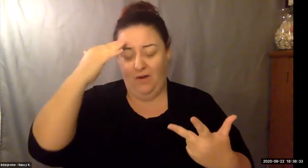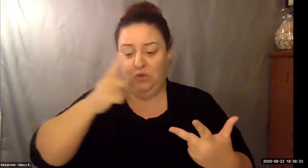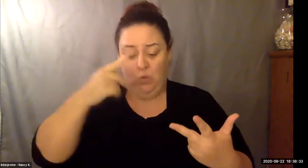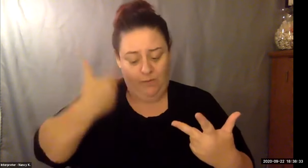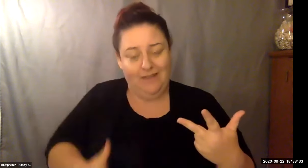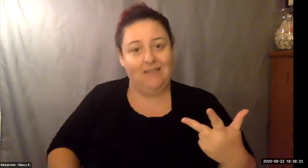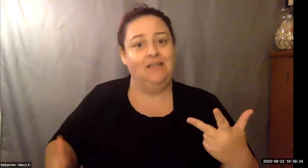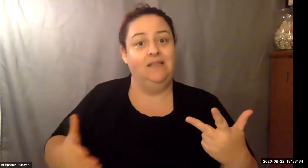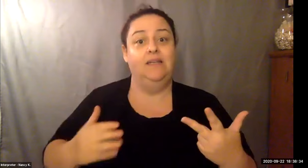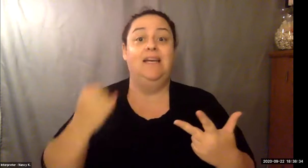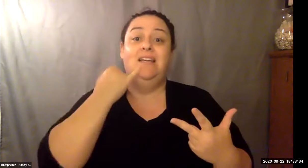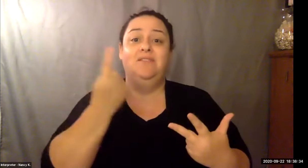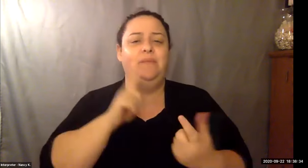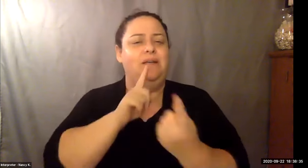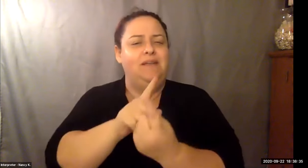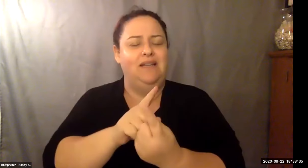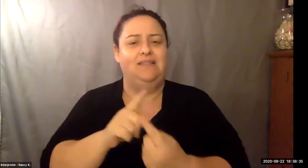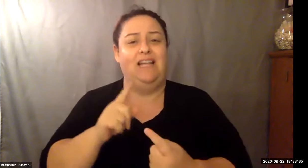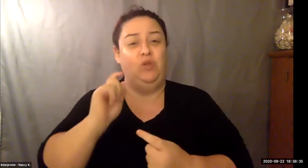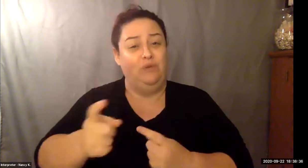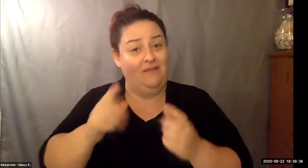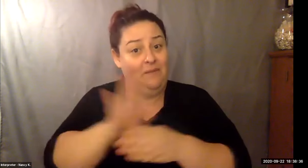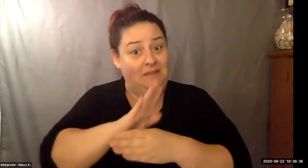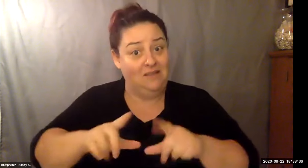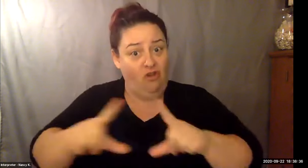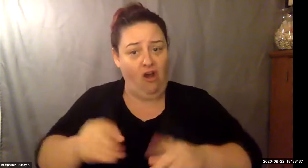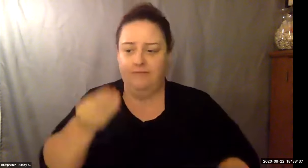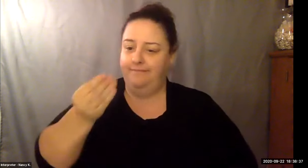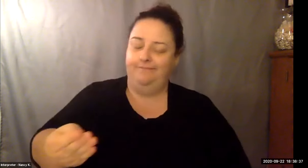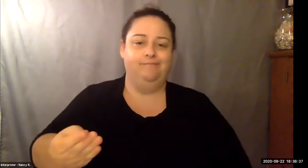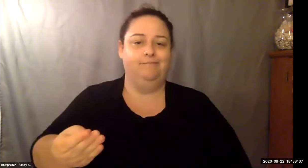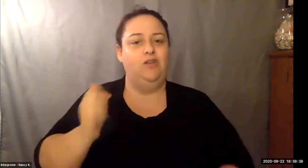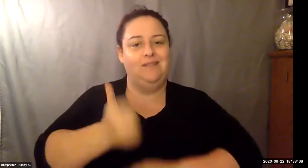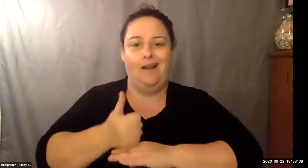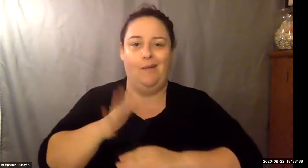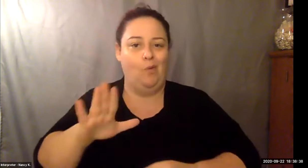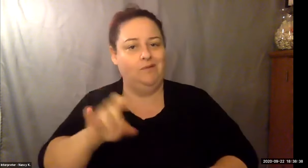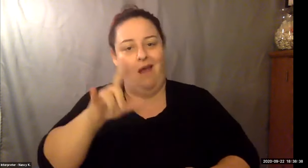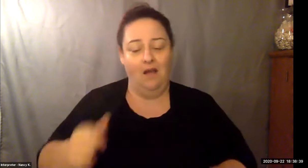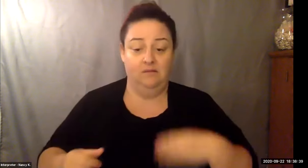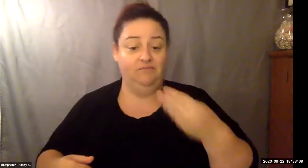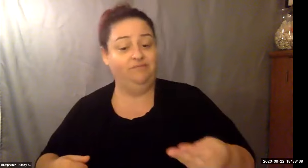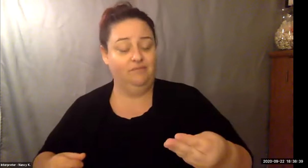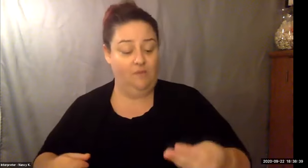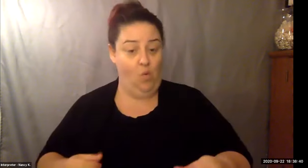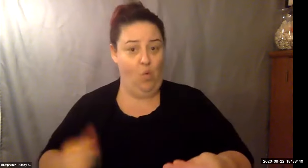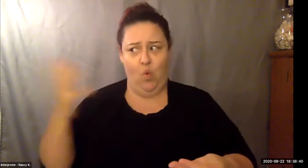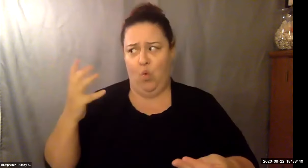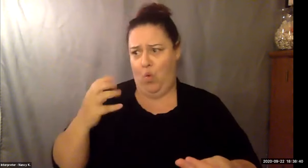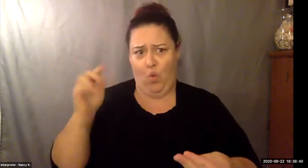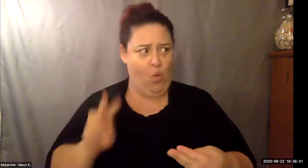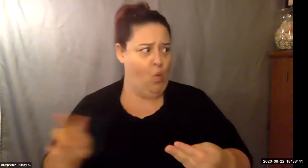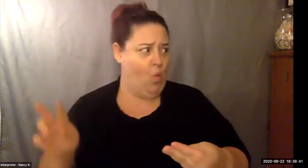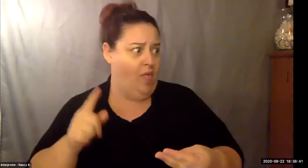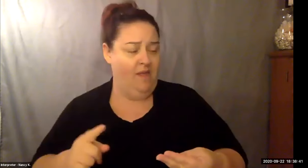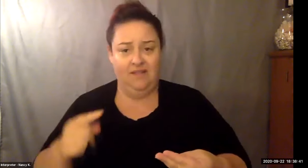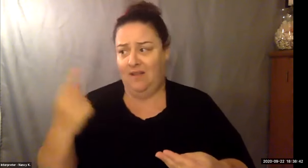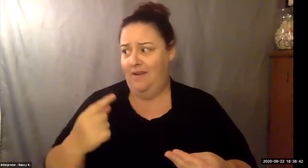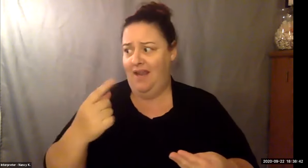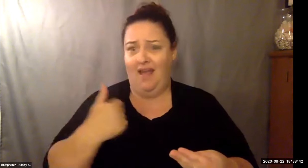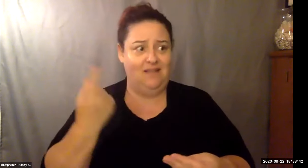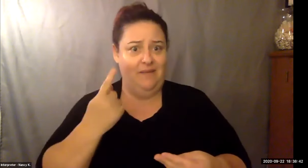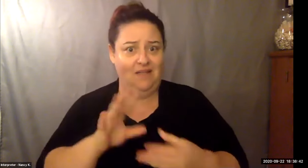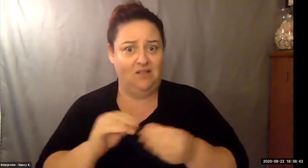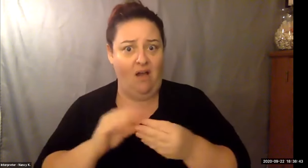Keith Wolling: But I think it plays a role that you've decided that, but you also need to be in the industry, while you're in college, so you can decide if you like what you want to do, or you can